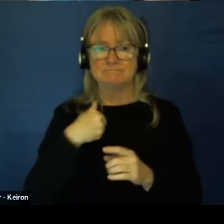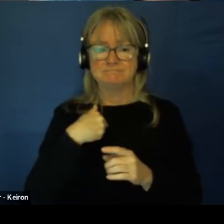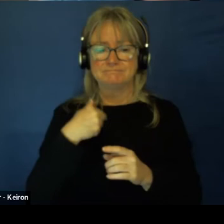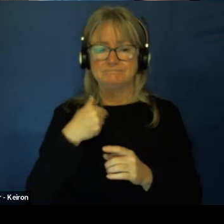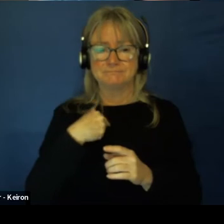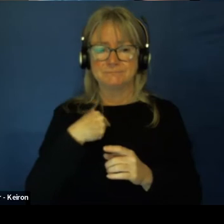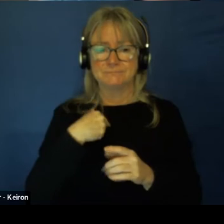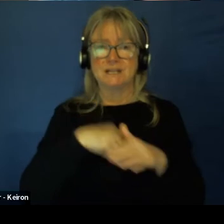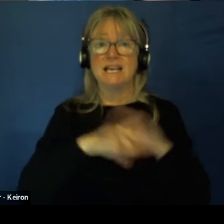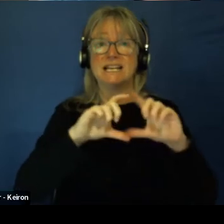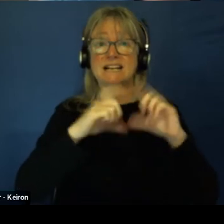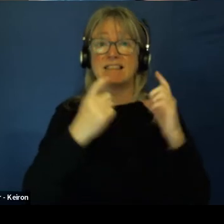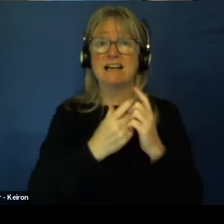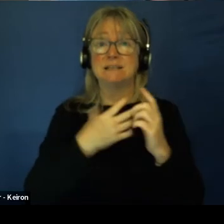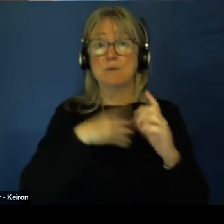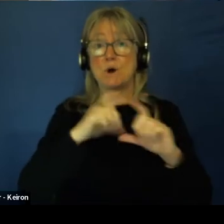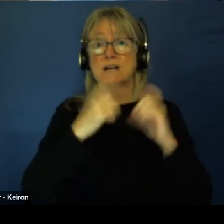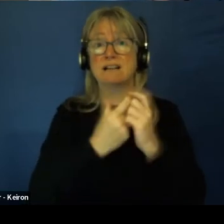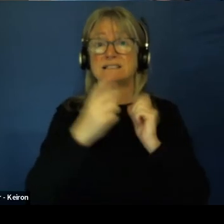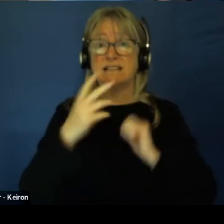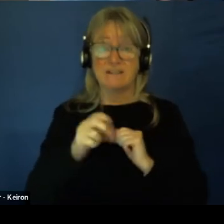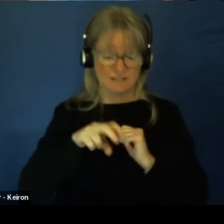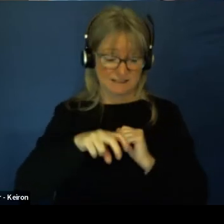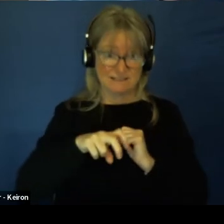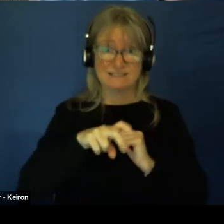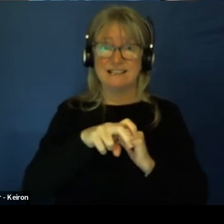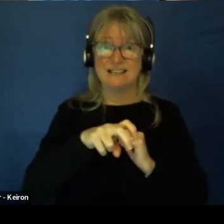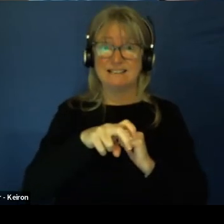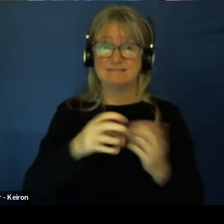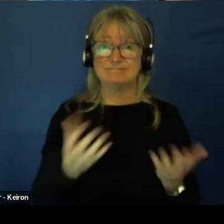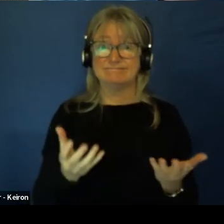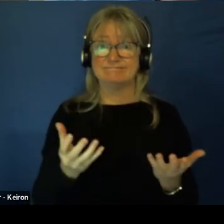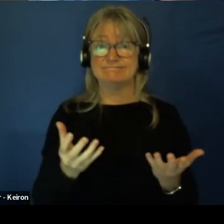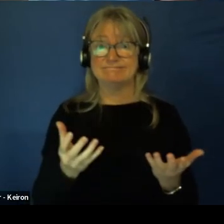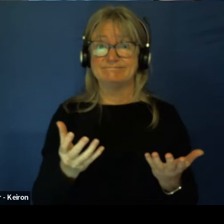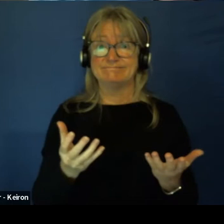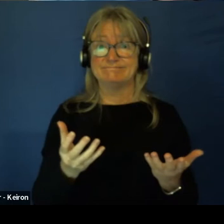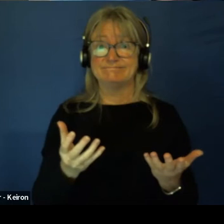I was in a classroom with stairs. So, back then.